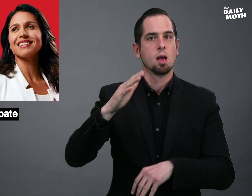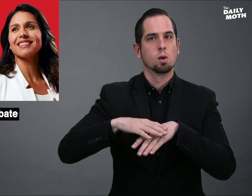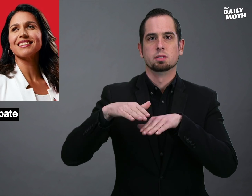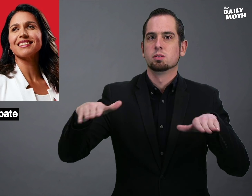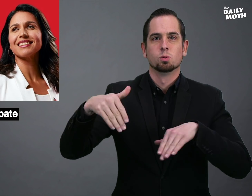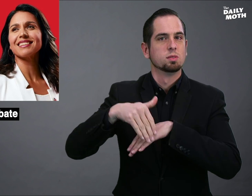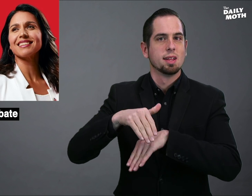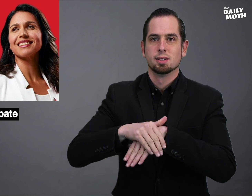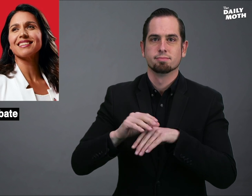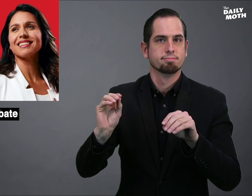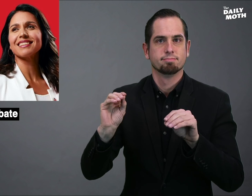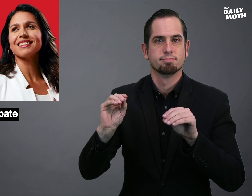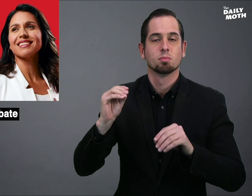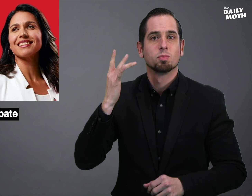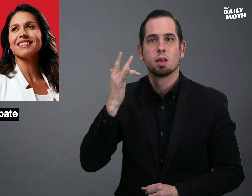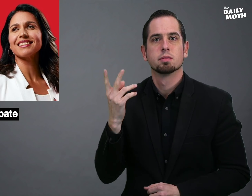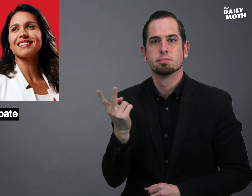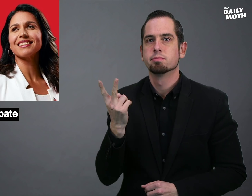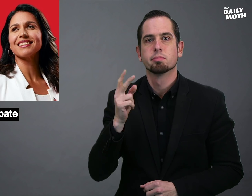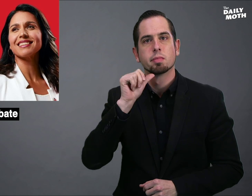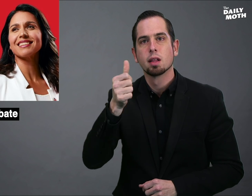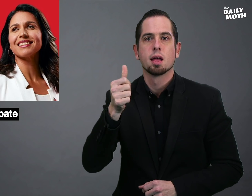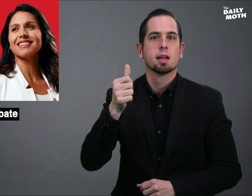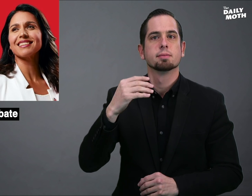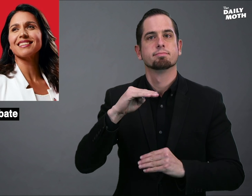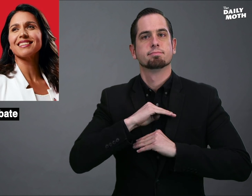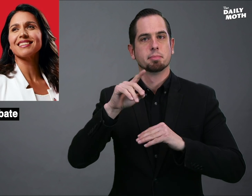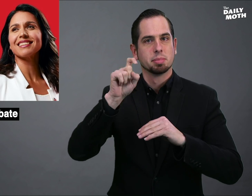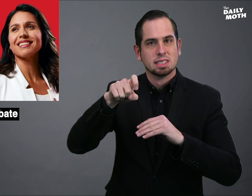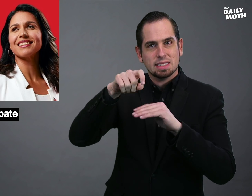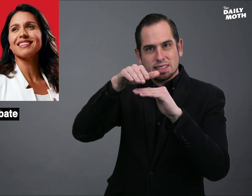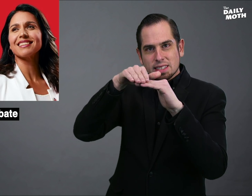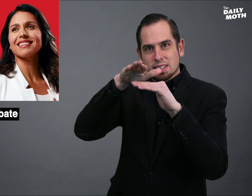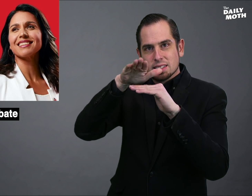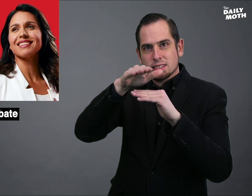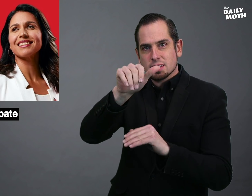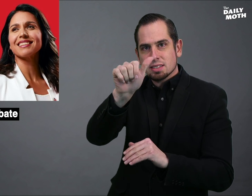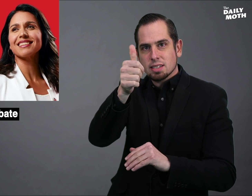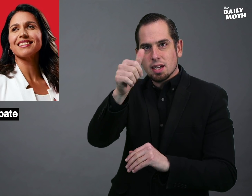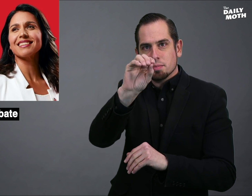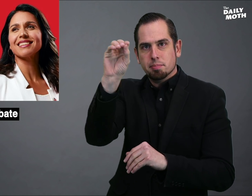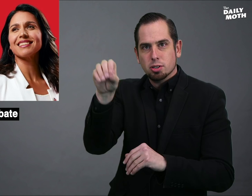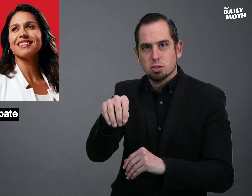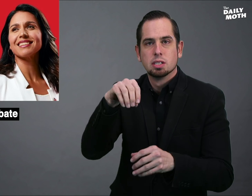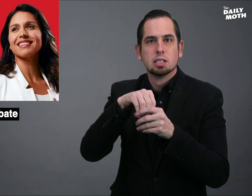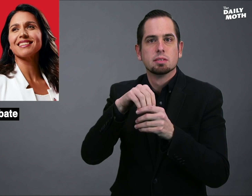be onstage because they did not have at least 10% support